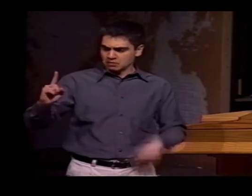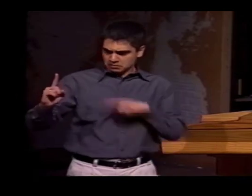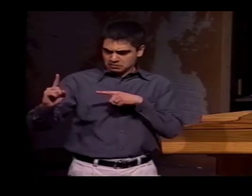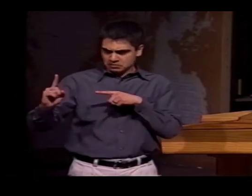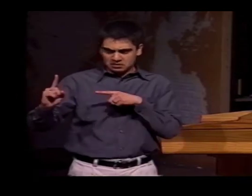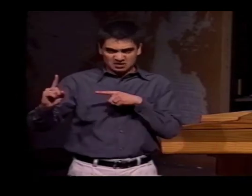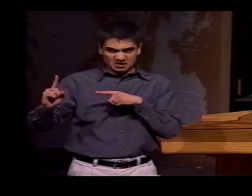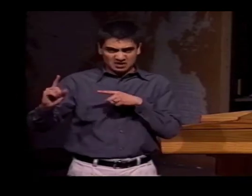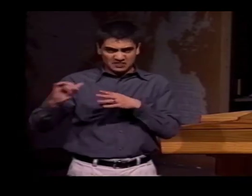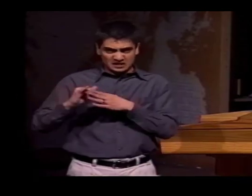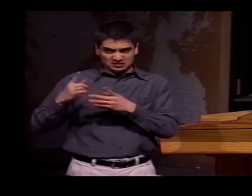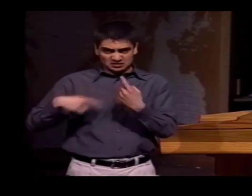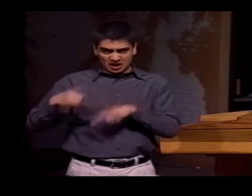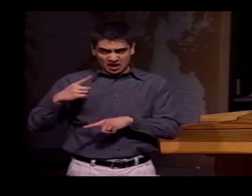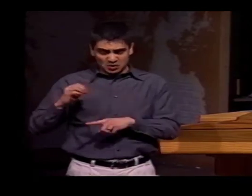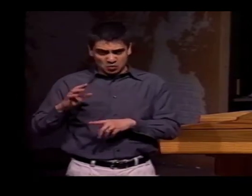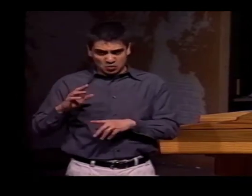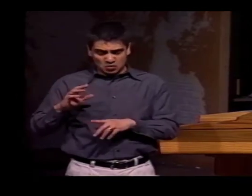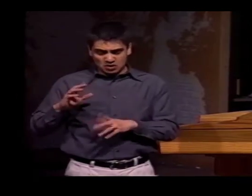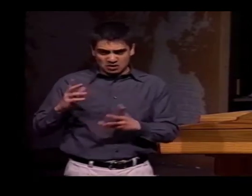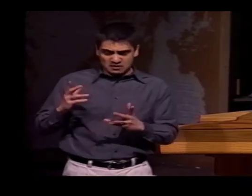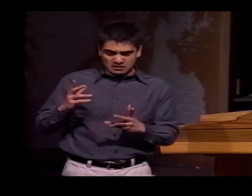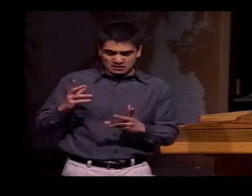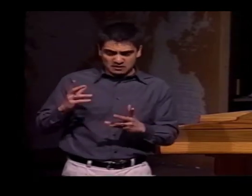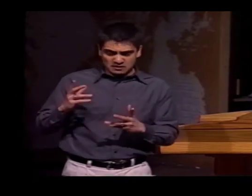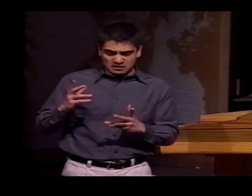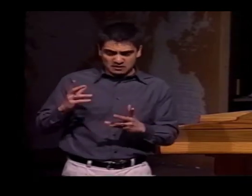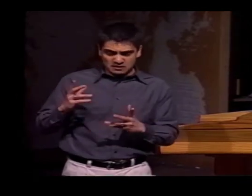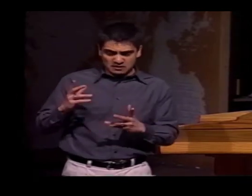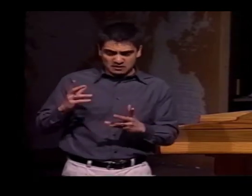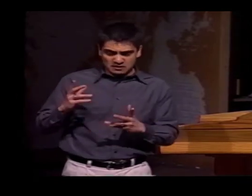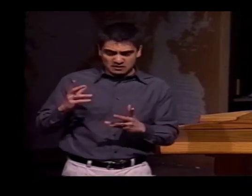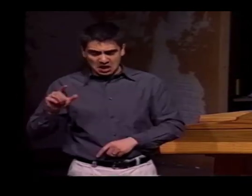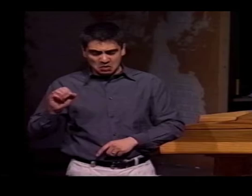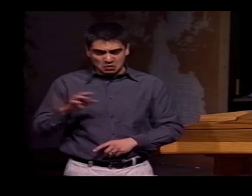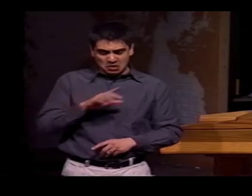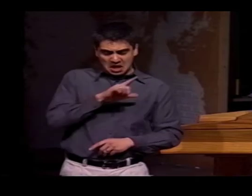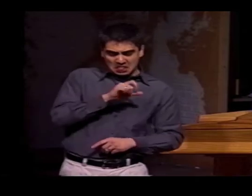AND THEY USED THE ONE-INDEX HAND SHAPE, THAT WOULD BE A CLASSIFIER, AND THE THING THAT YOU'D TRY